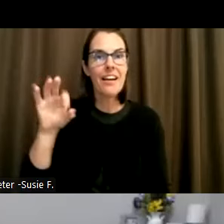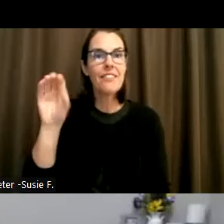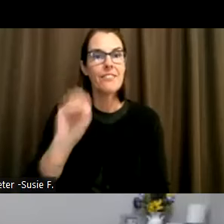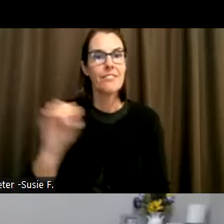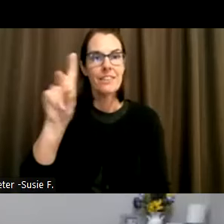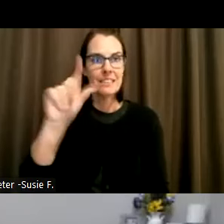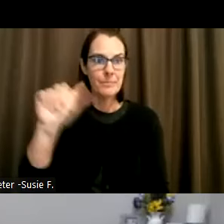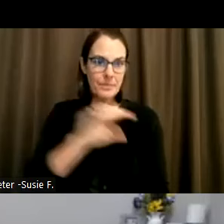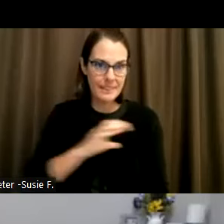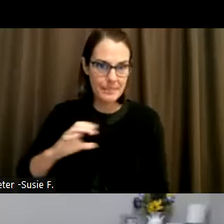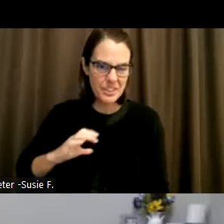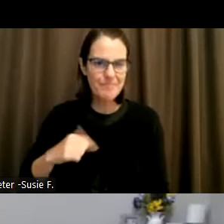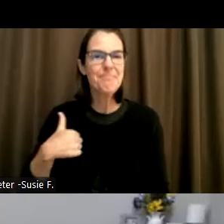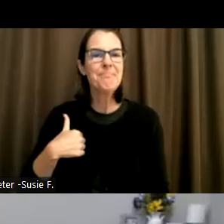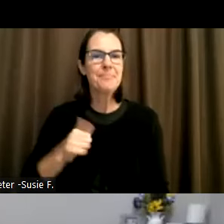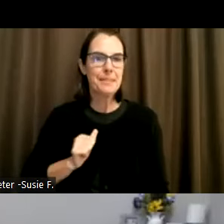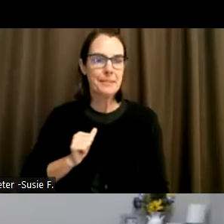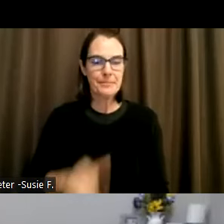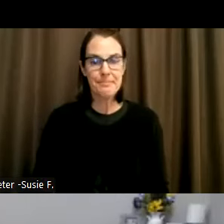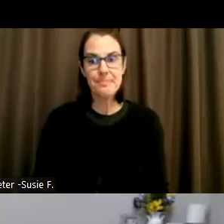Disabilities Commission and I wish to.